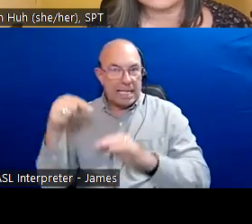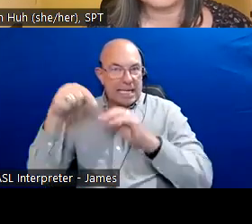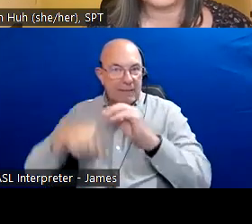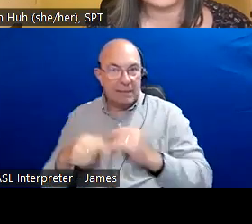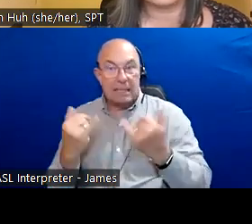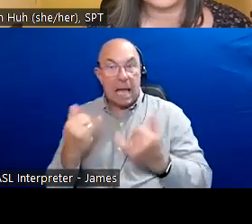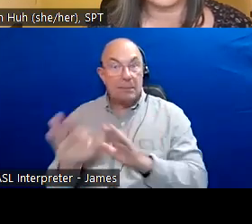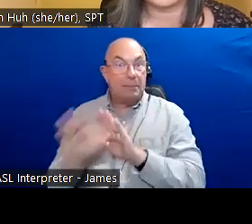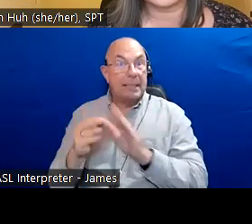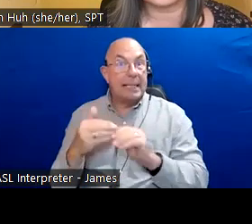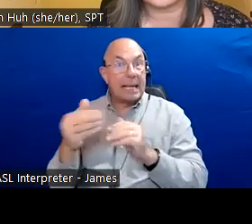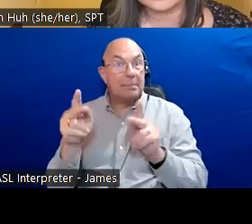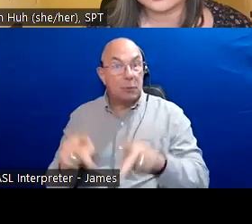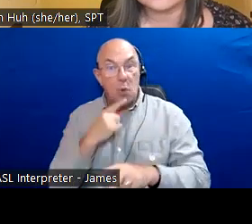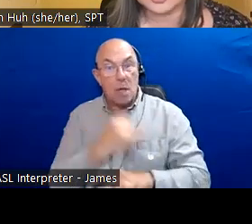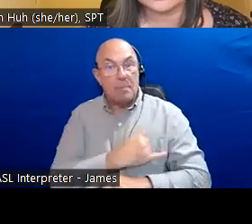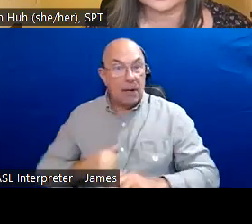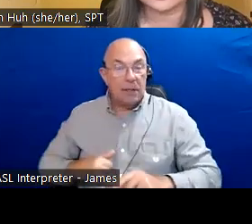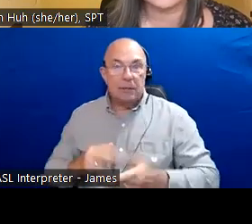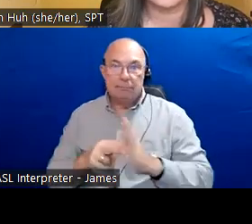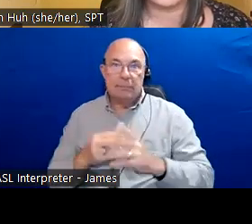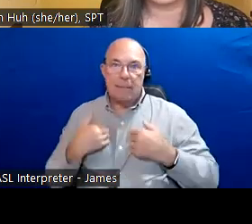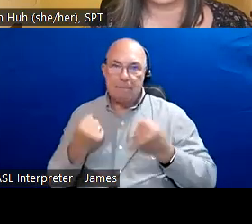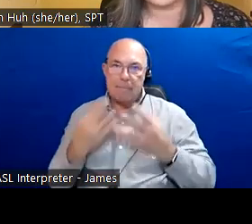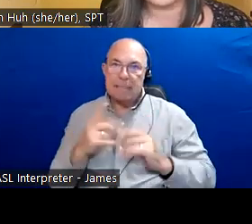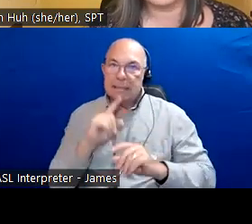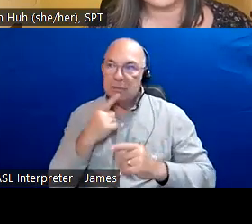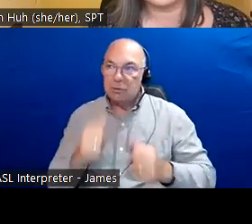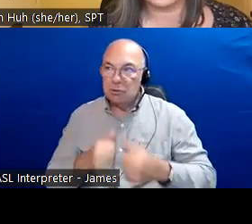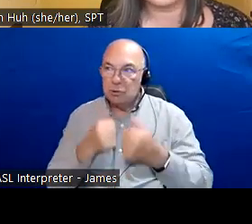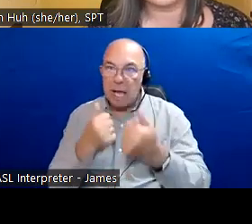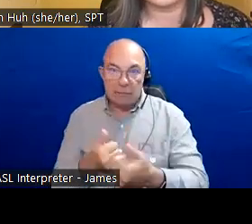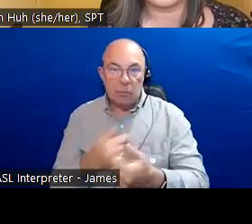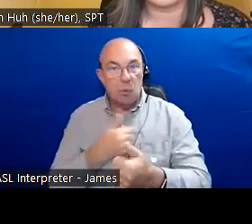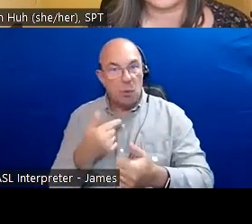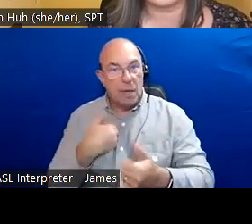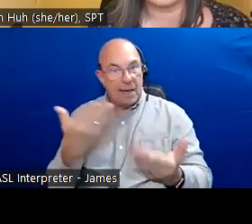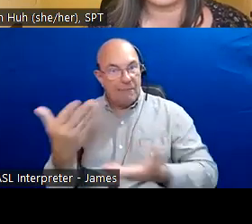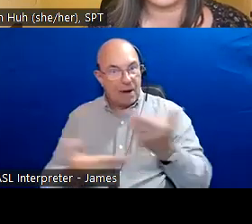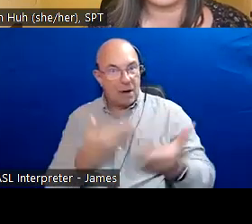Toronto is also home to many Indigenous Nations from across Turtle Island, including Inuit Peoples and the Métis Nation.